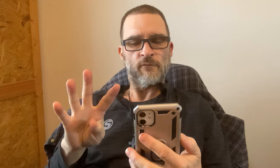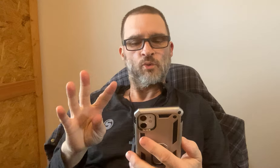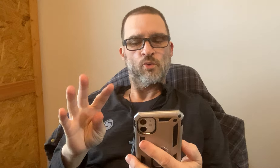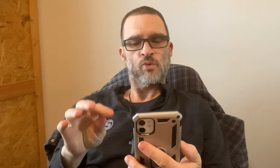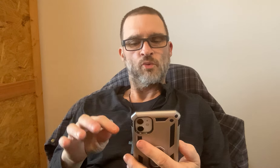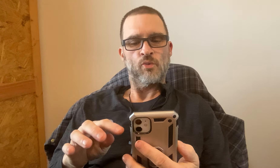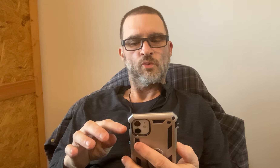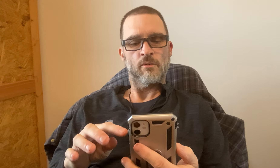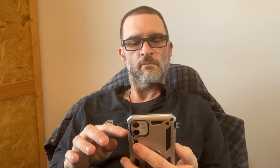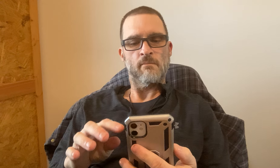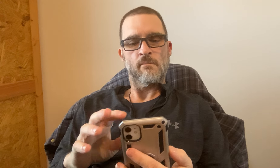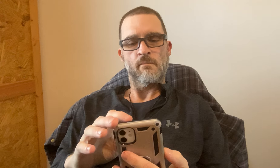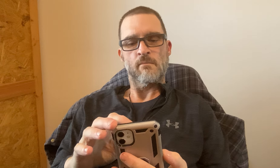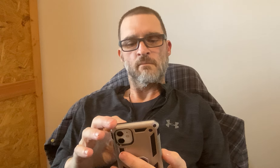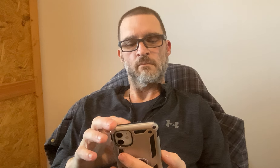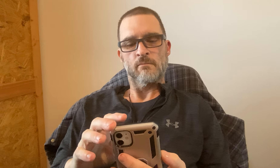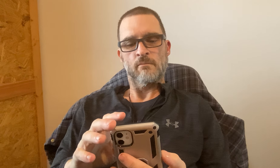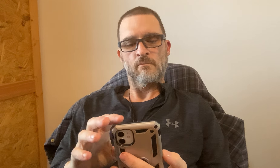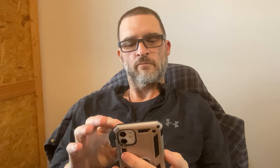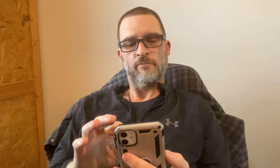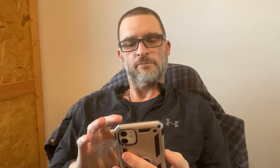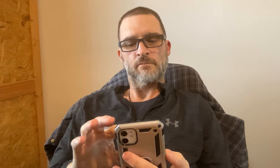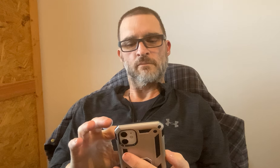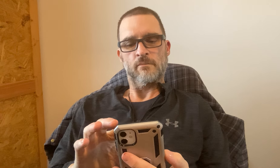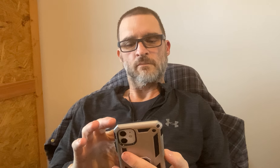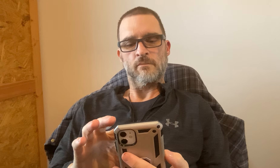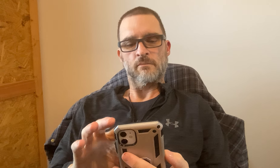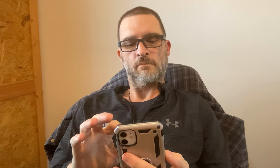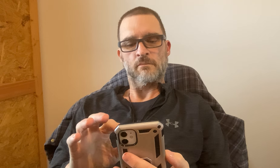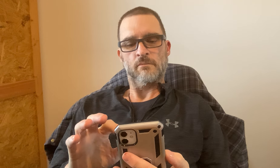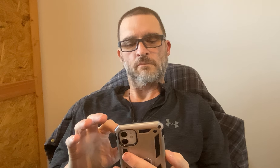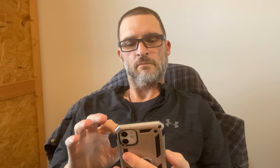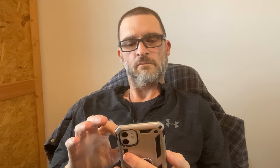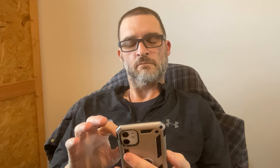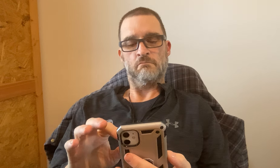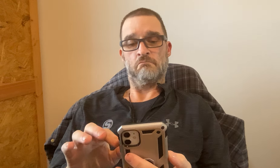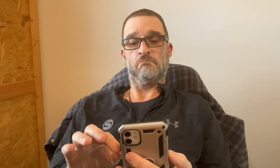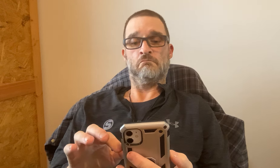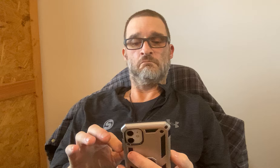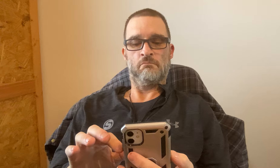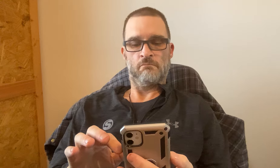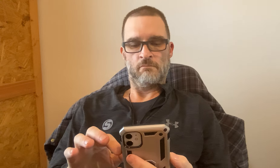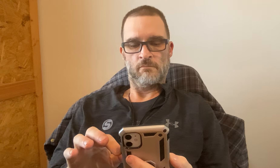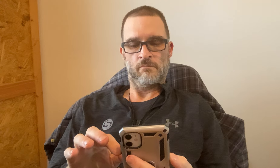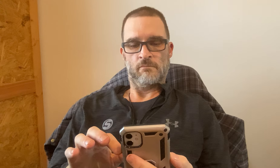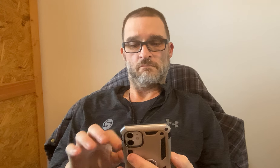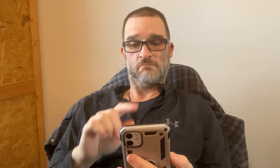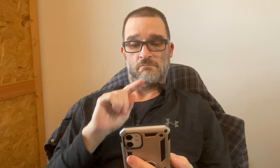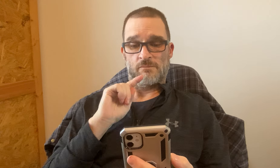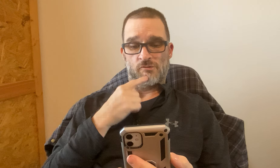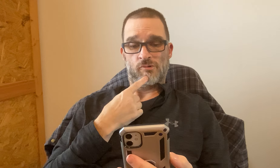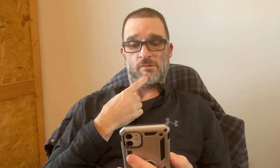I'm looking specifically for February 24th.